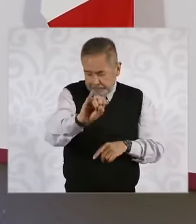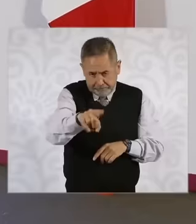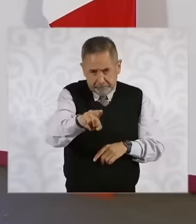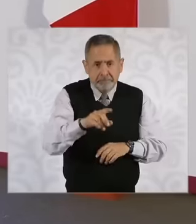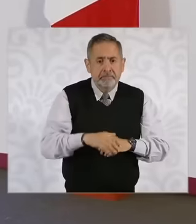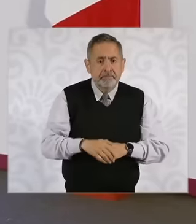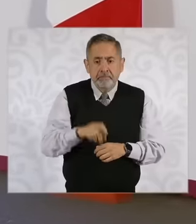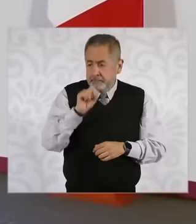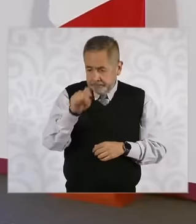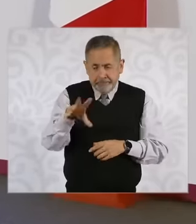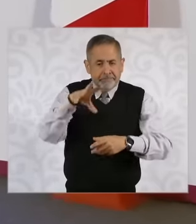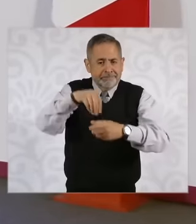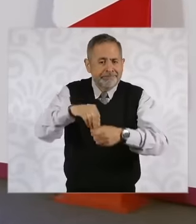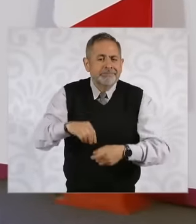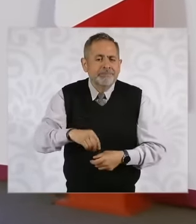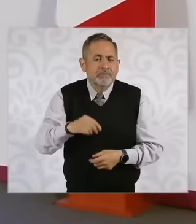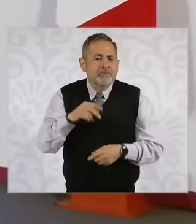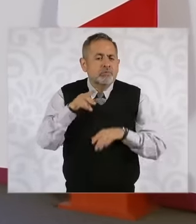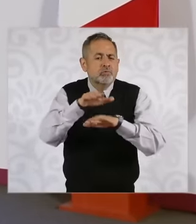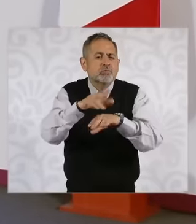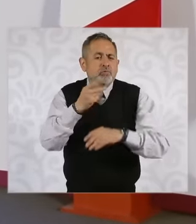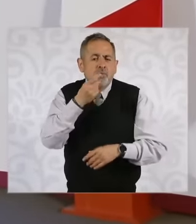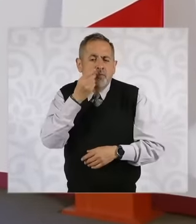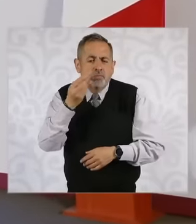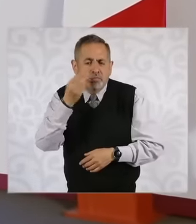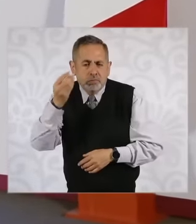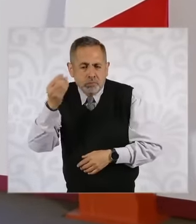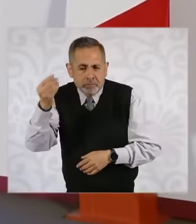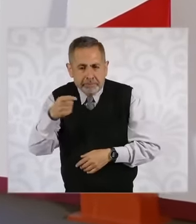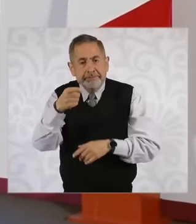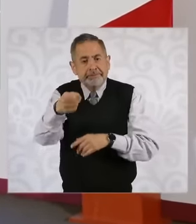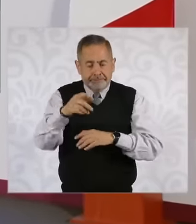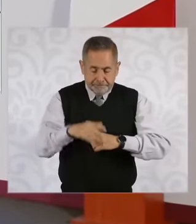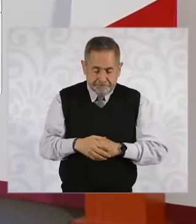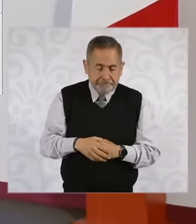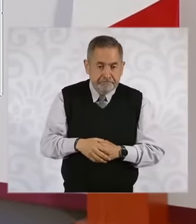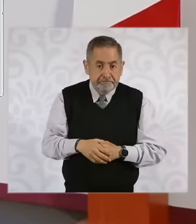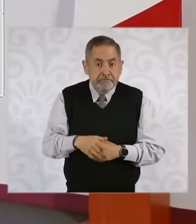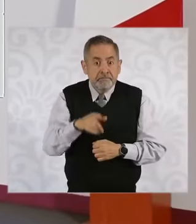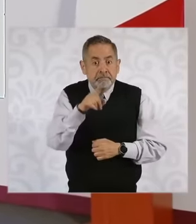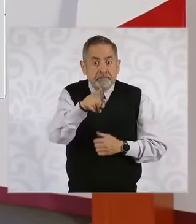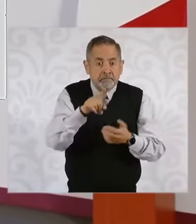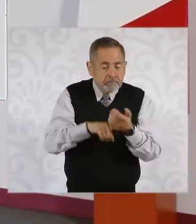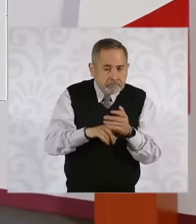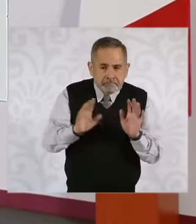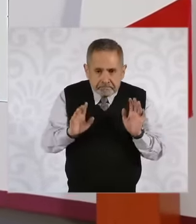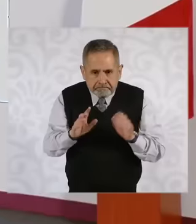is the one about vapers so that reform has to pass and if you think We invite the Secretary